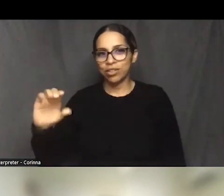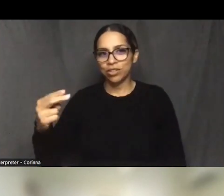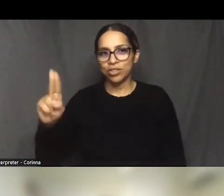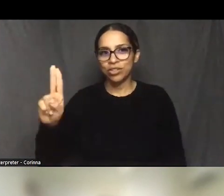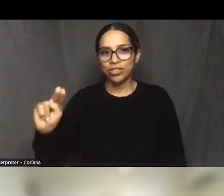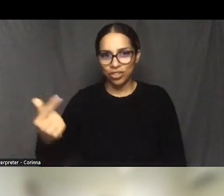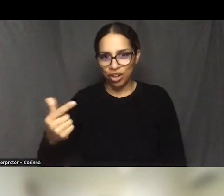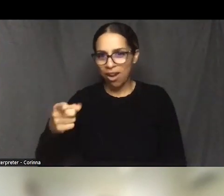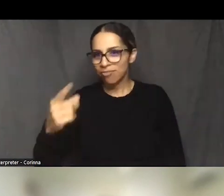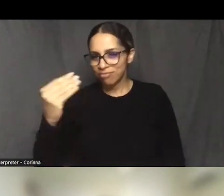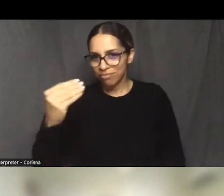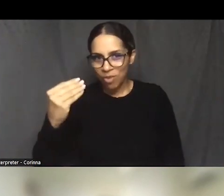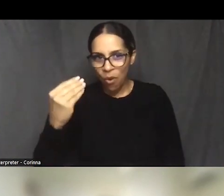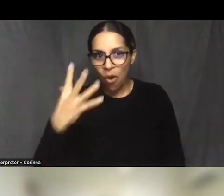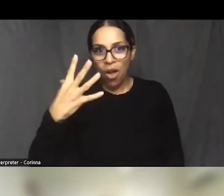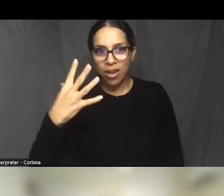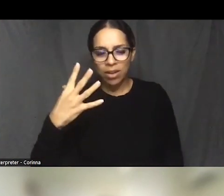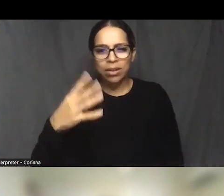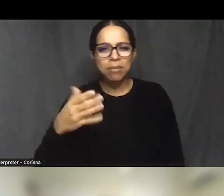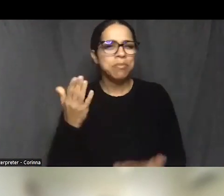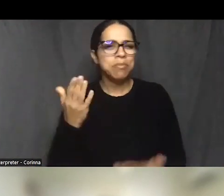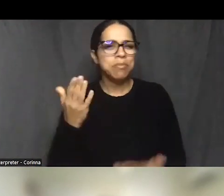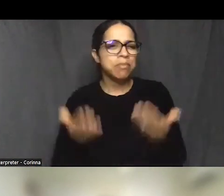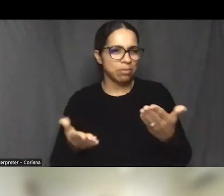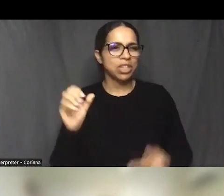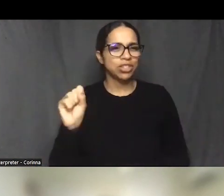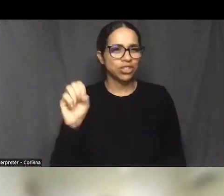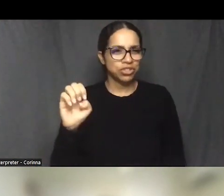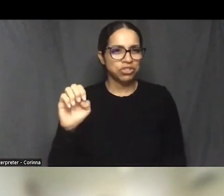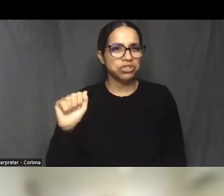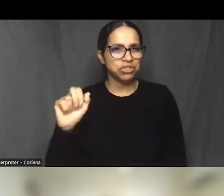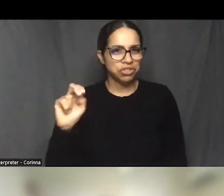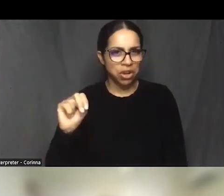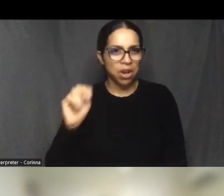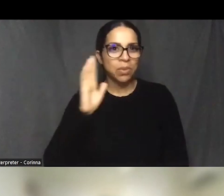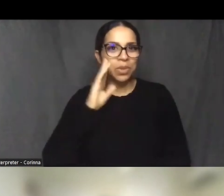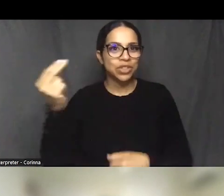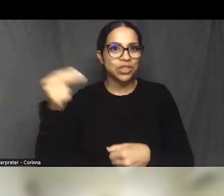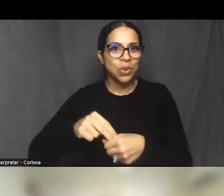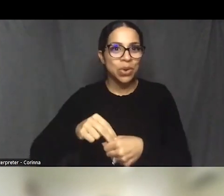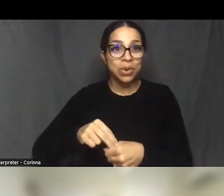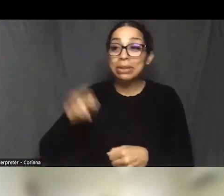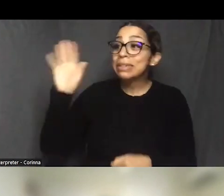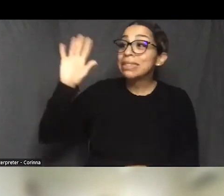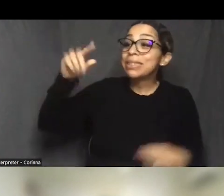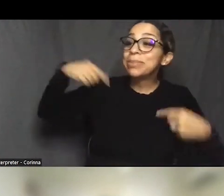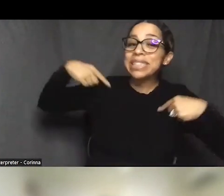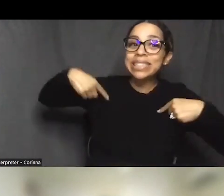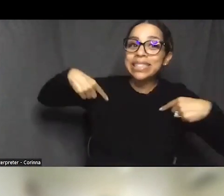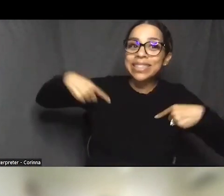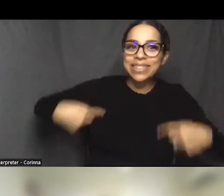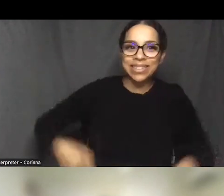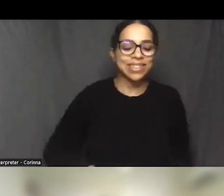we might have Sean joining us in a bit. Is that right? I'm sure that's a ton. Hey, great.